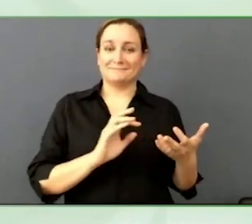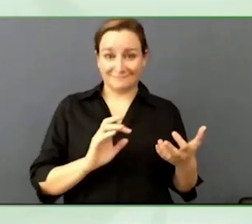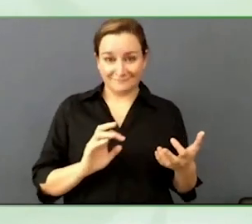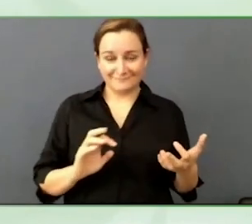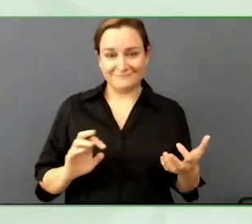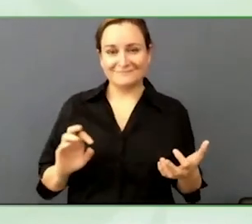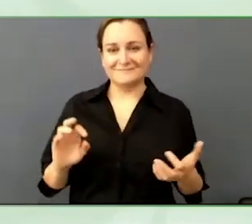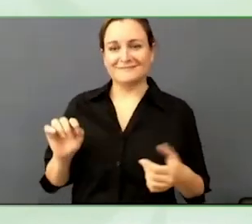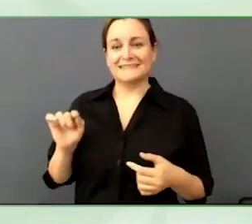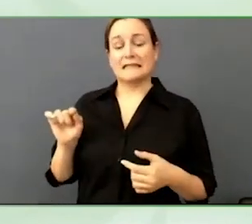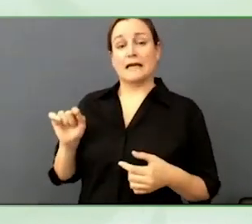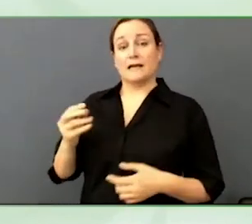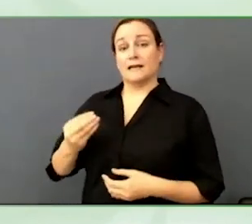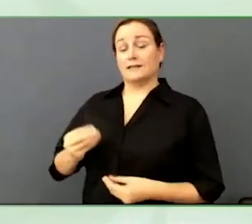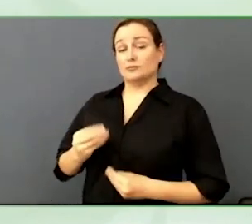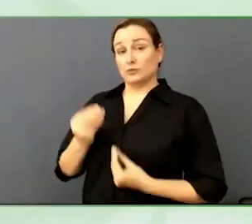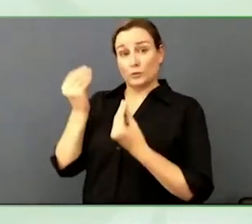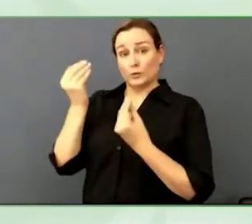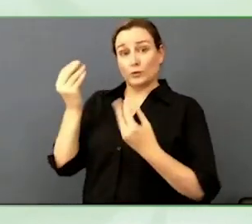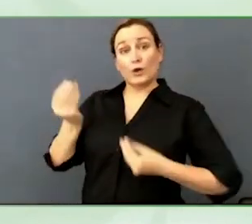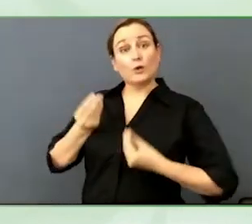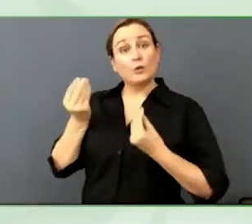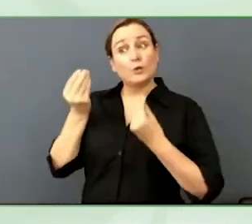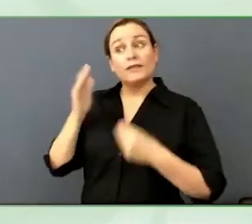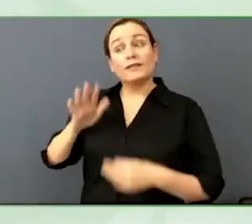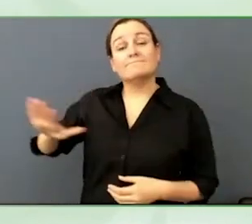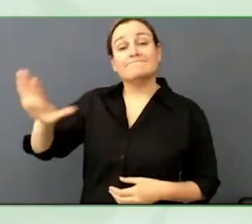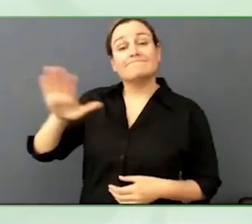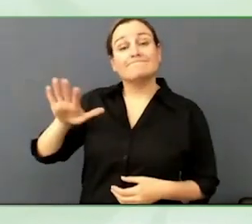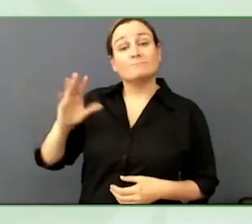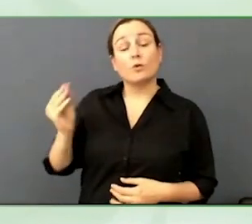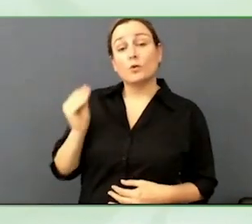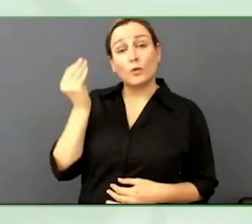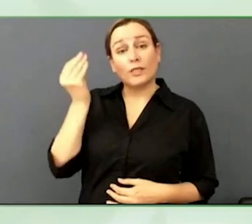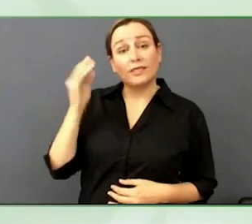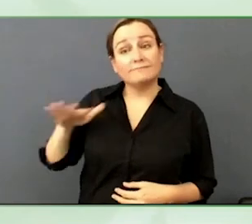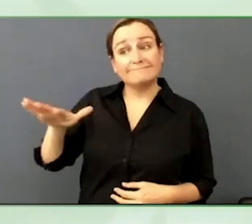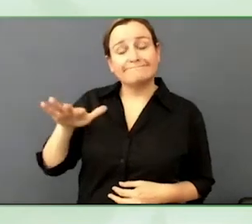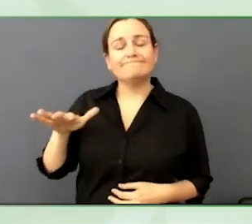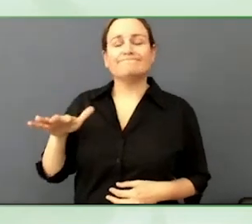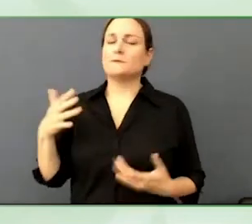it and that is what ChatGPT can come in handy.